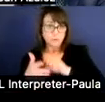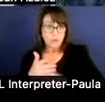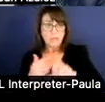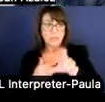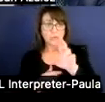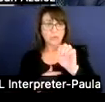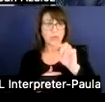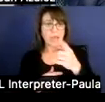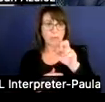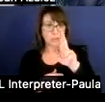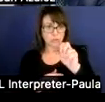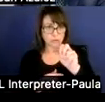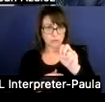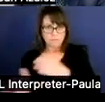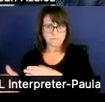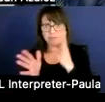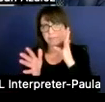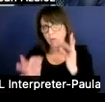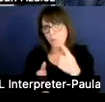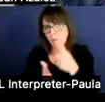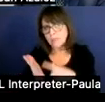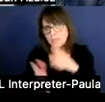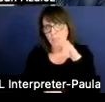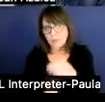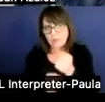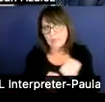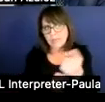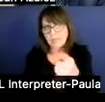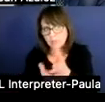And then you determine what's going into next year's budget. And you remember from a previous chart,